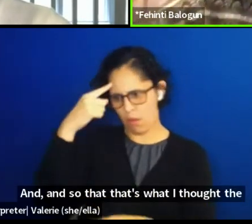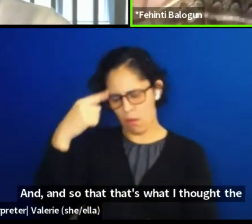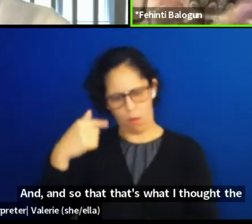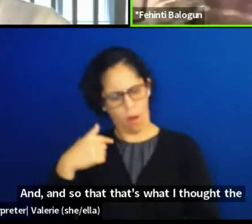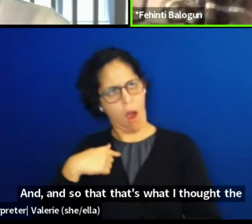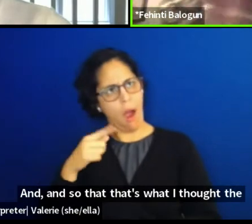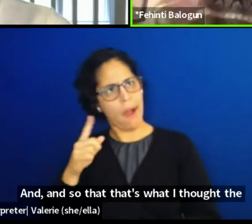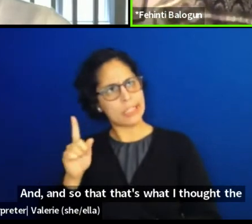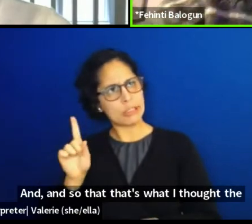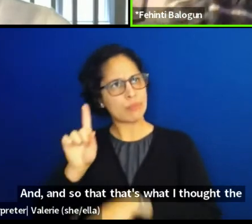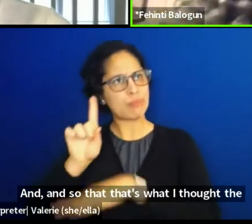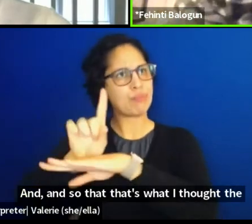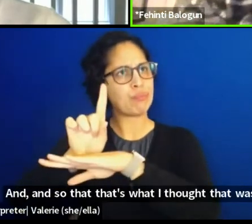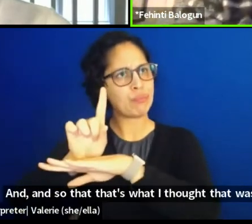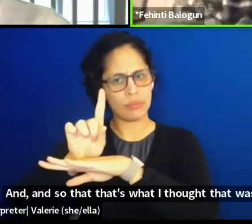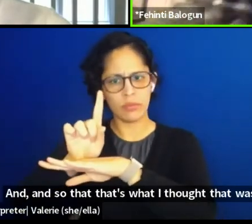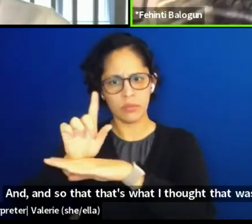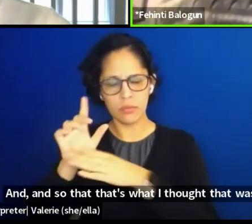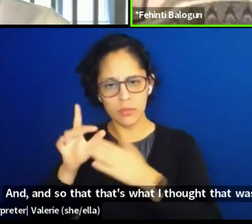in my work in this yeah, time.